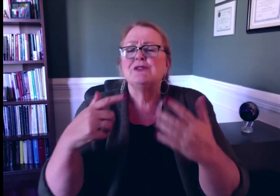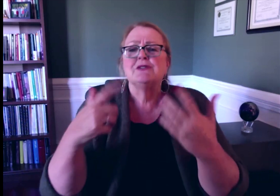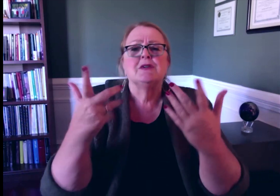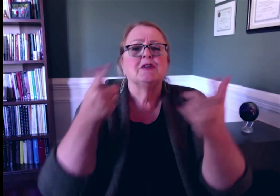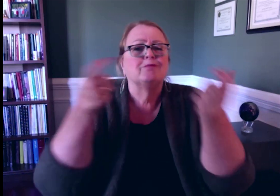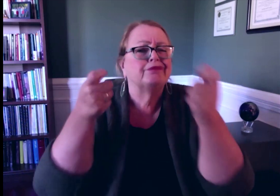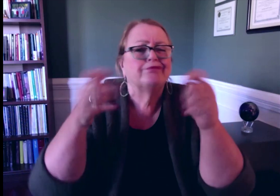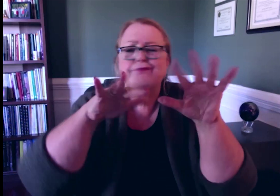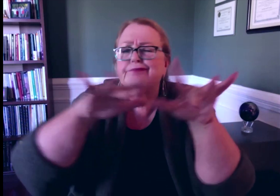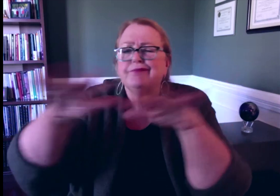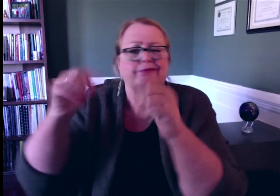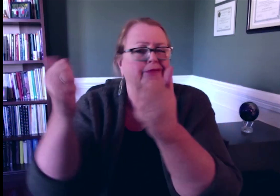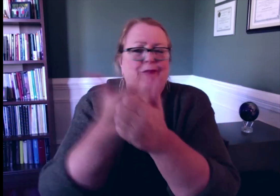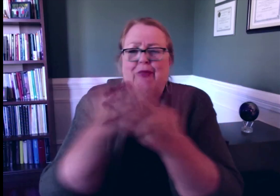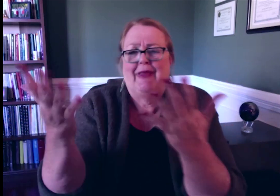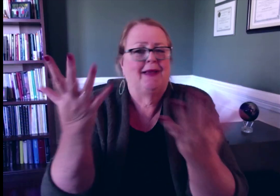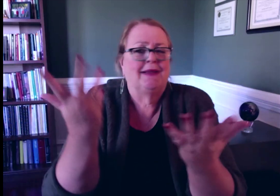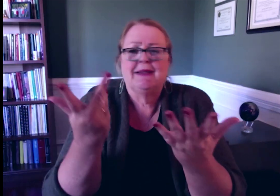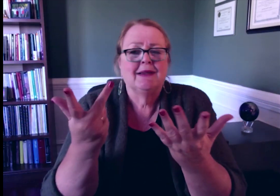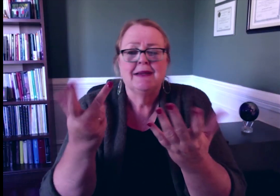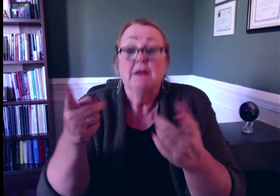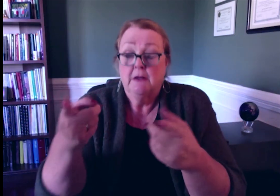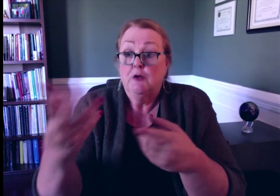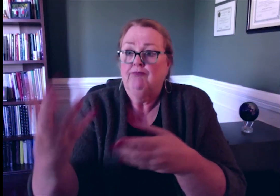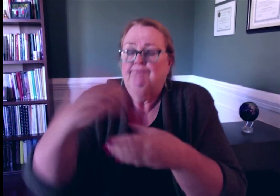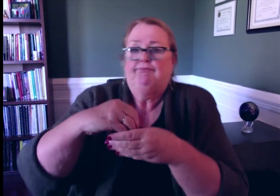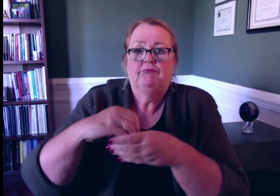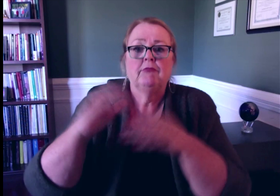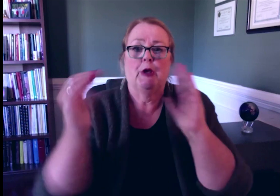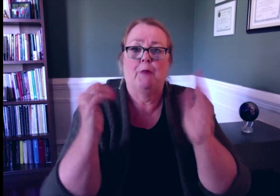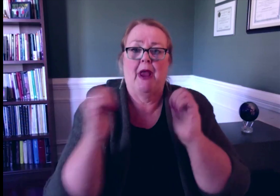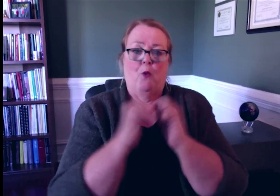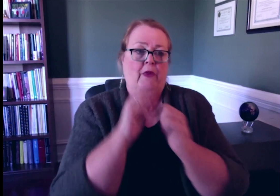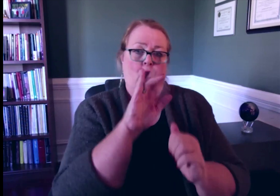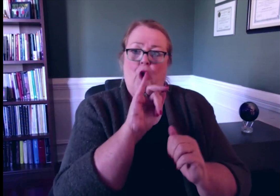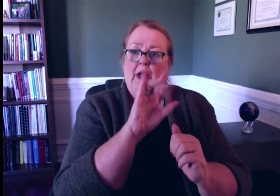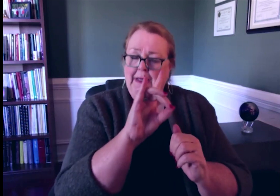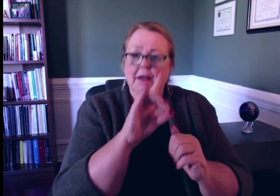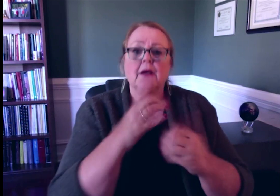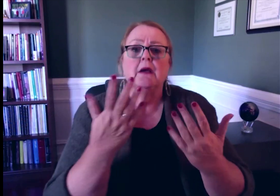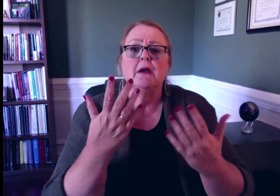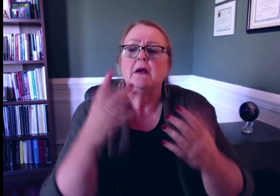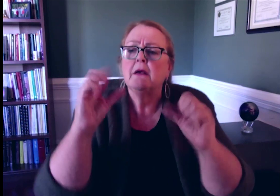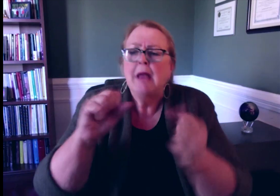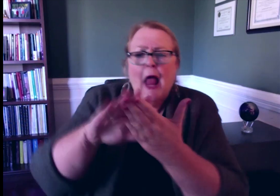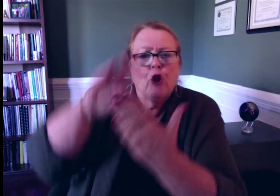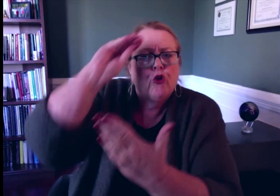applied to them, their administrative issues, and so forth. This information is included in the report, along with a comparison to RID.